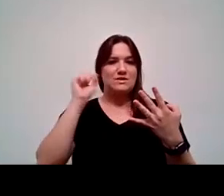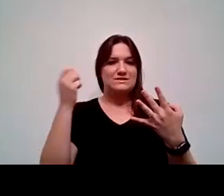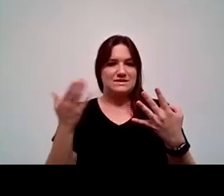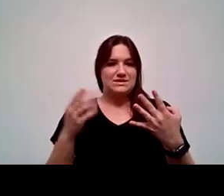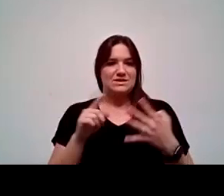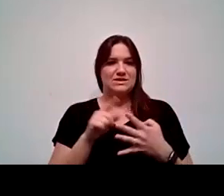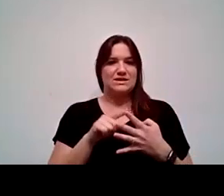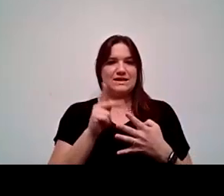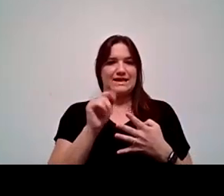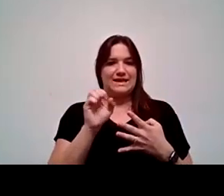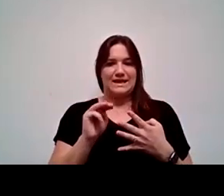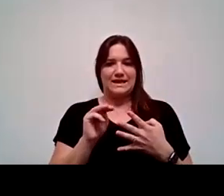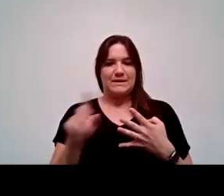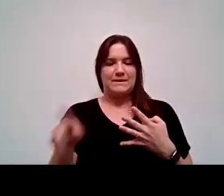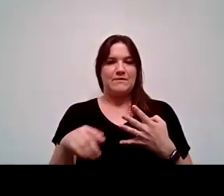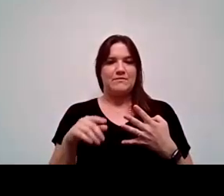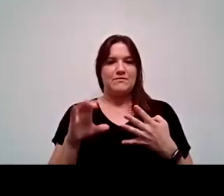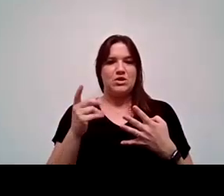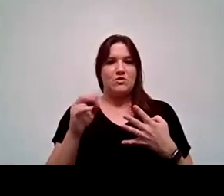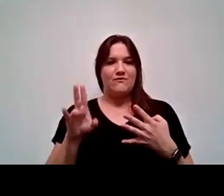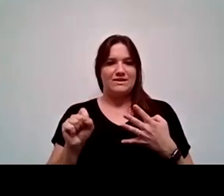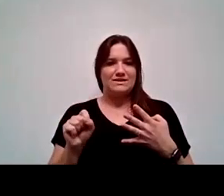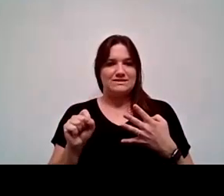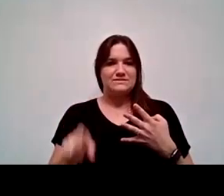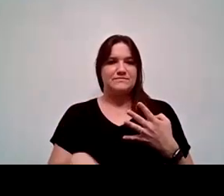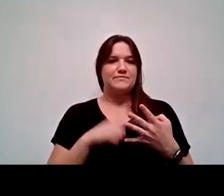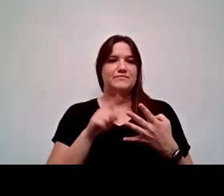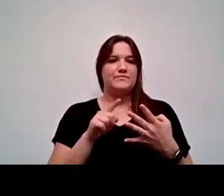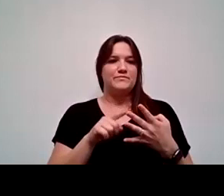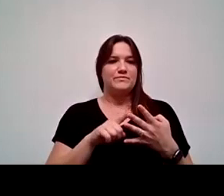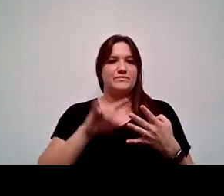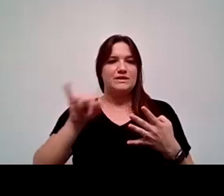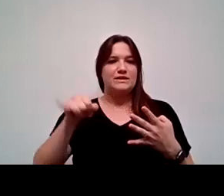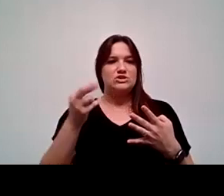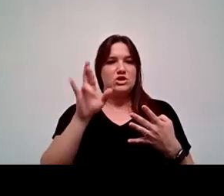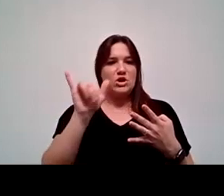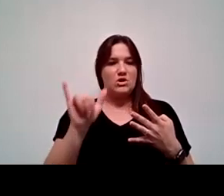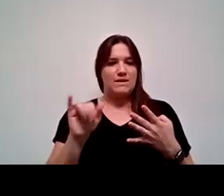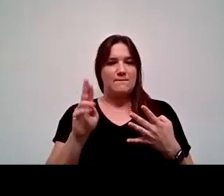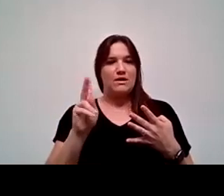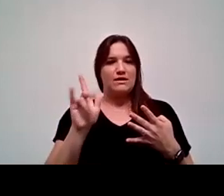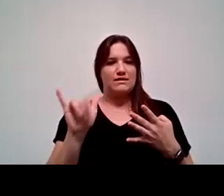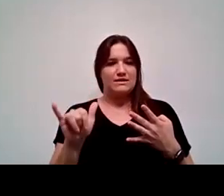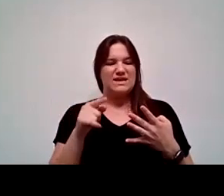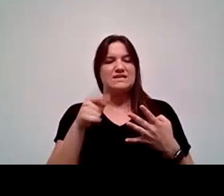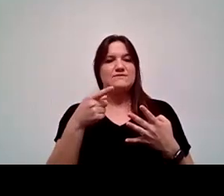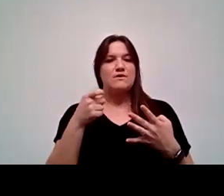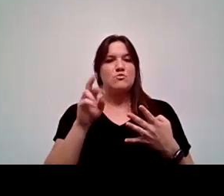Kim Armstrong is here from Clovis Community College. Dr. Jerry Buckley is here from Reedley College.